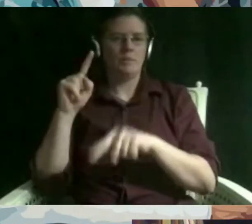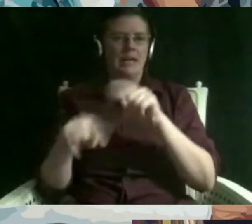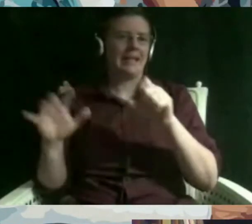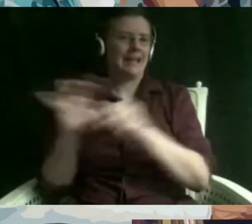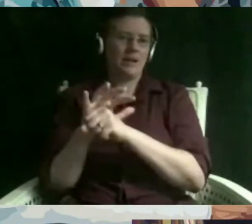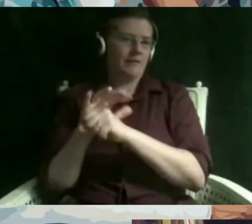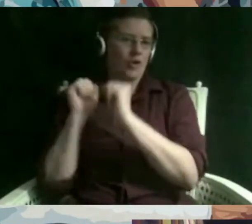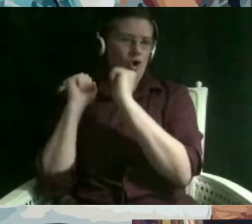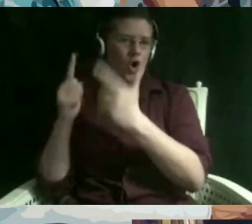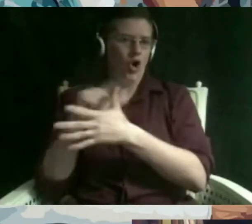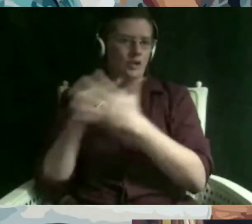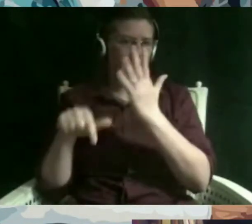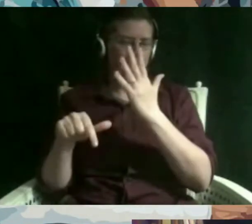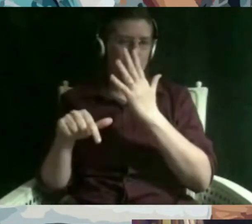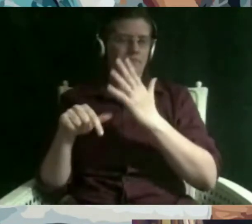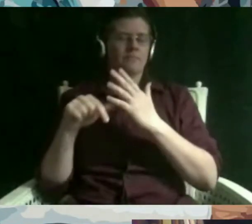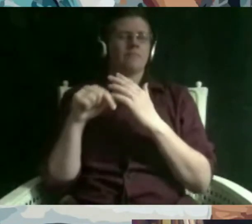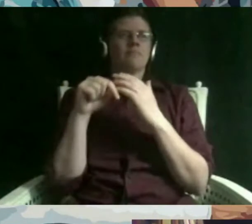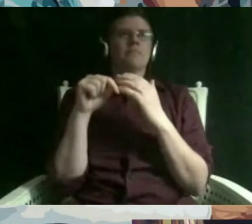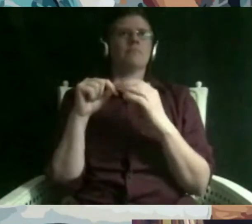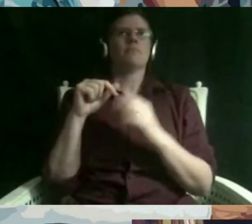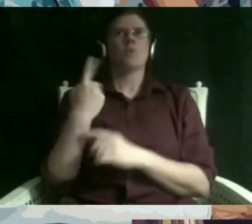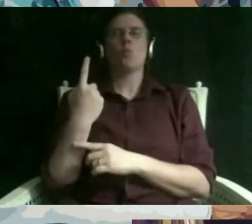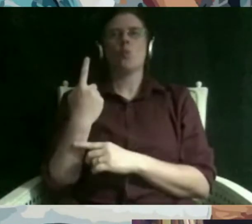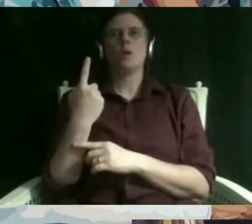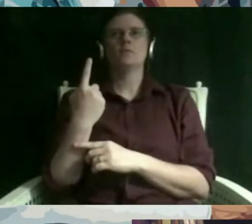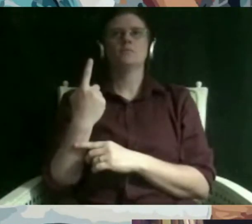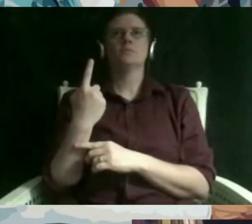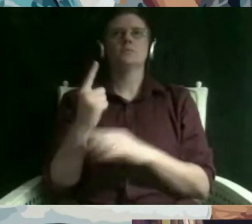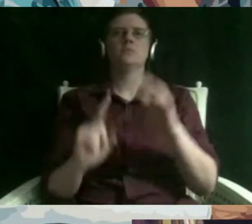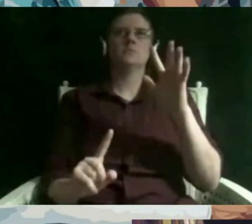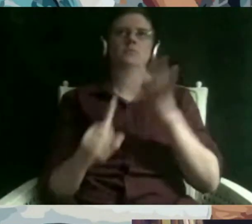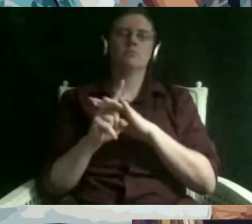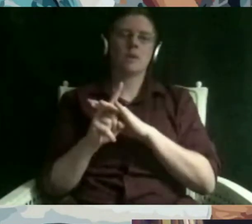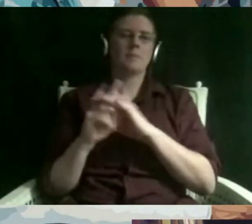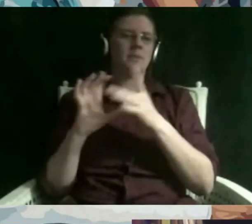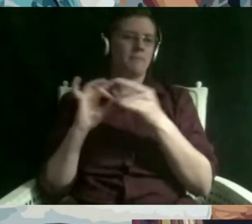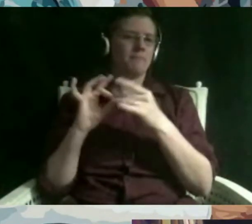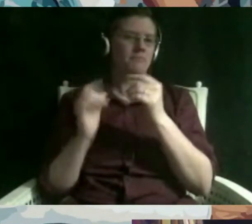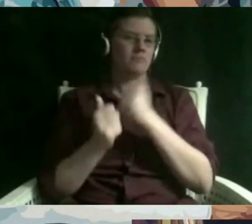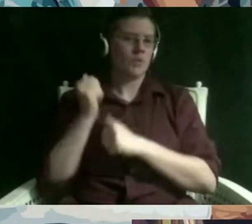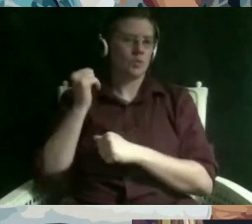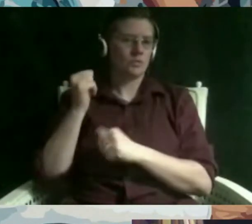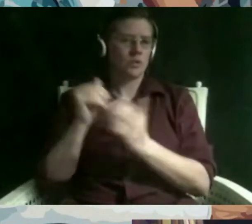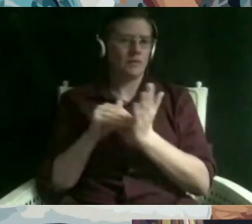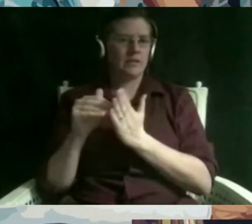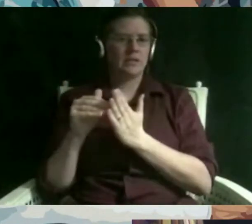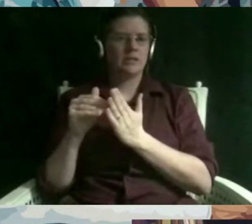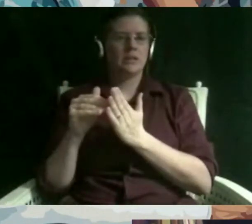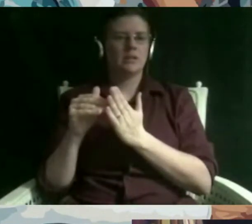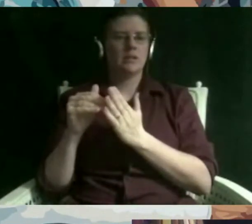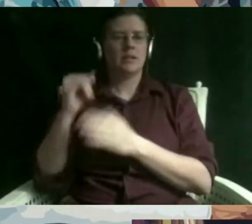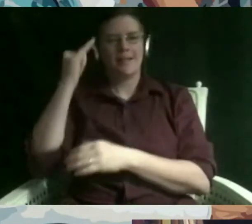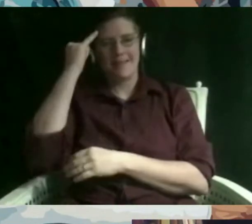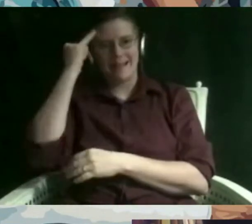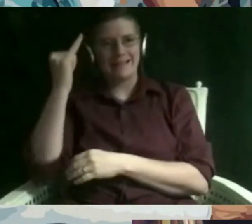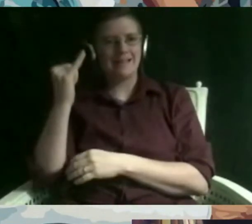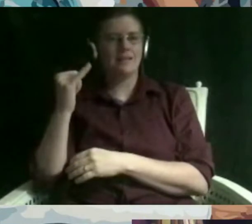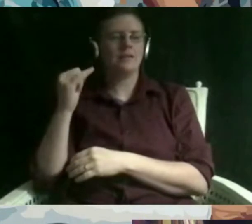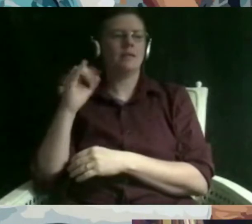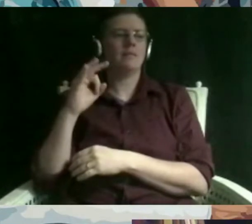i'd say that one that comes up probably the most often is this idea of these as greedy elites who